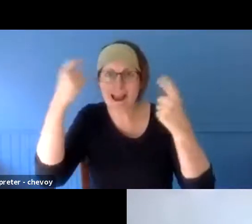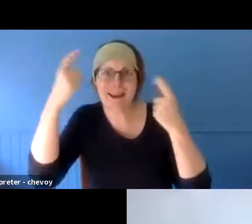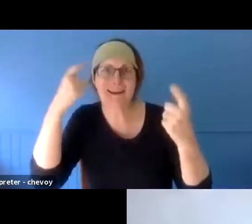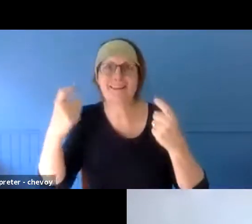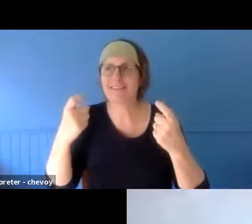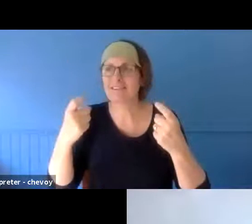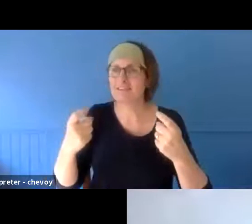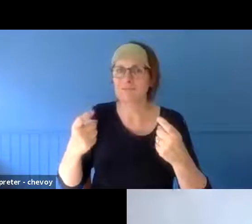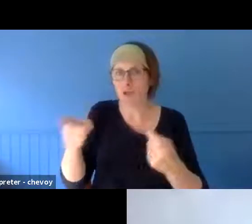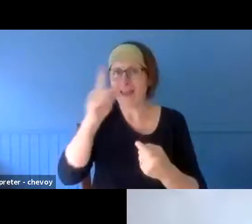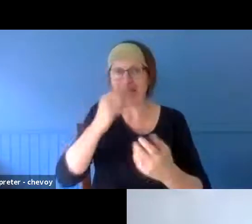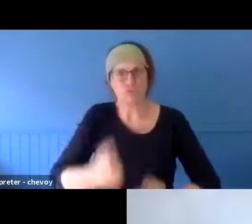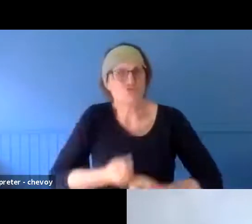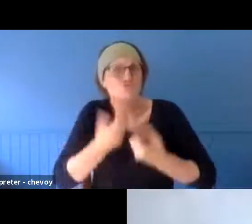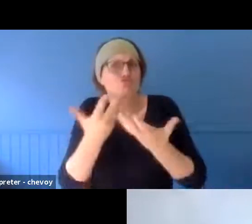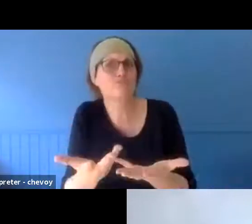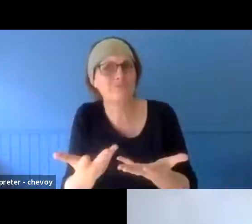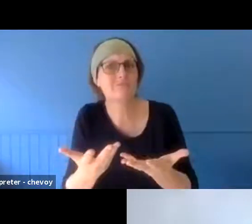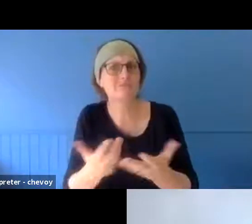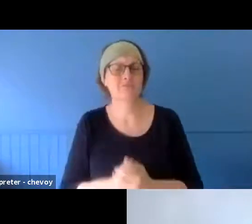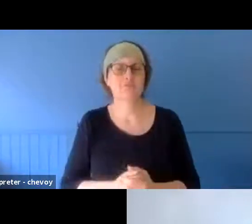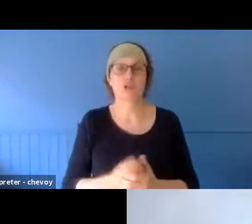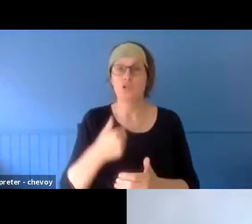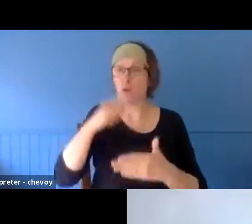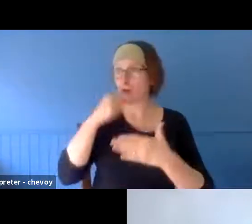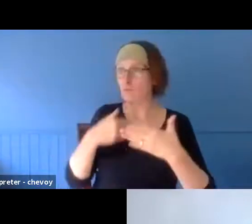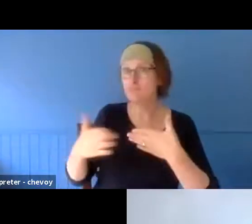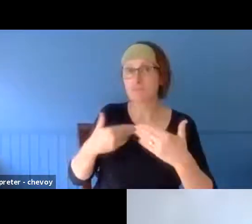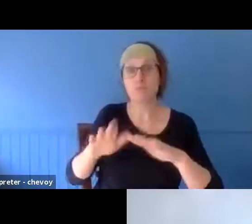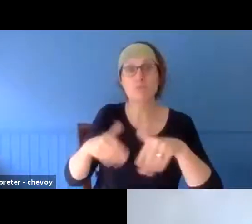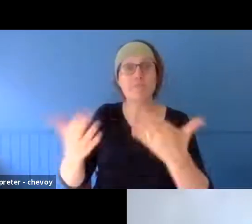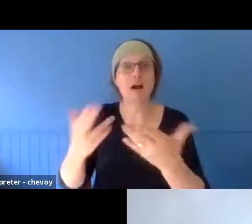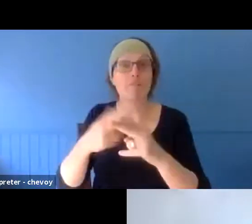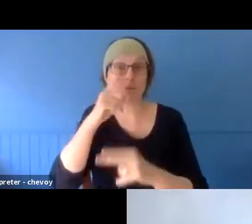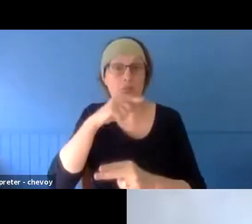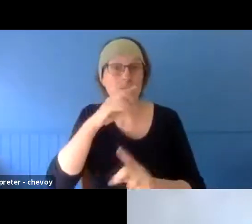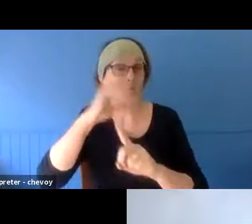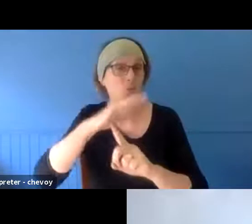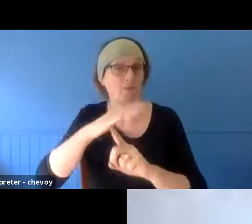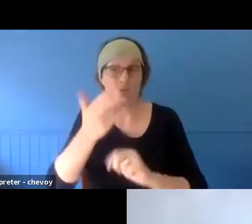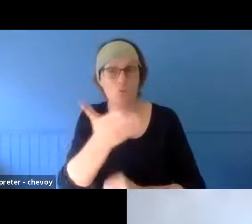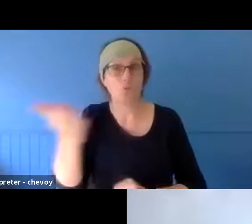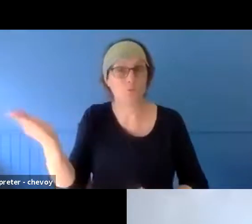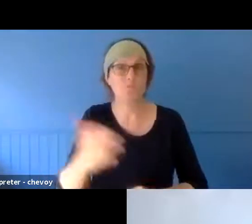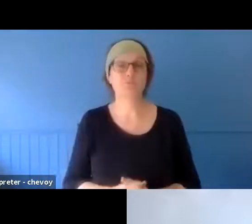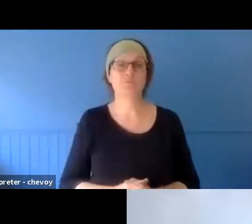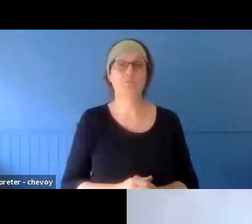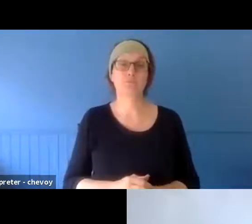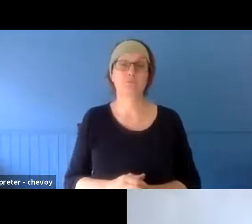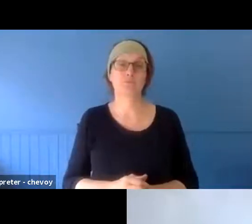and to facilitate that for people. So there's a whole puloba around